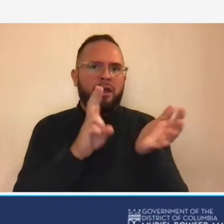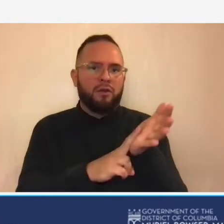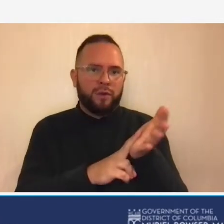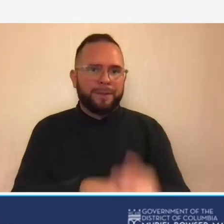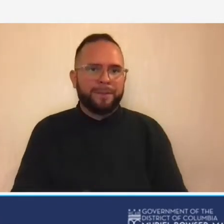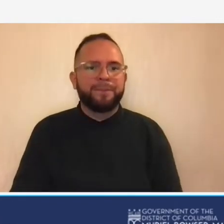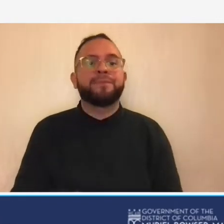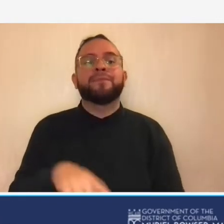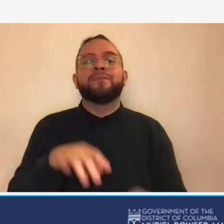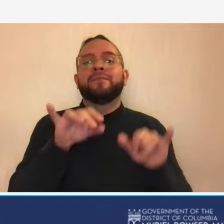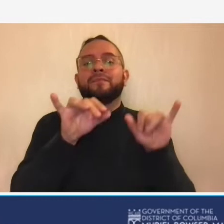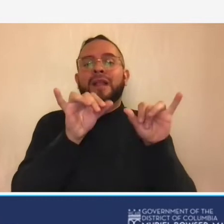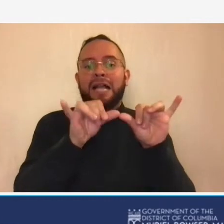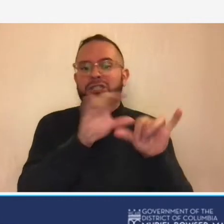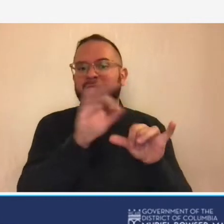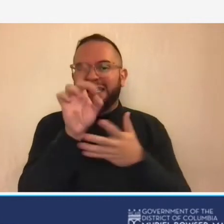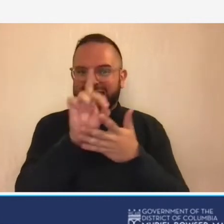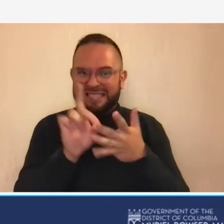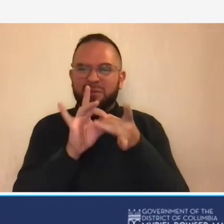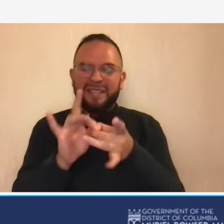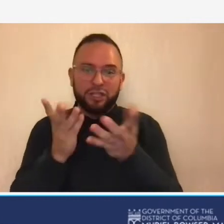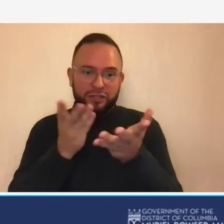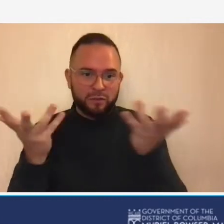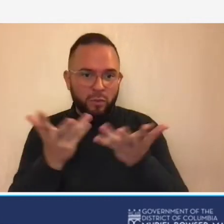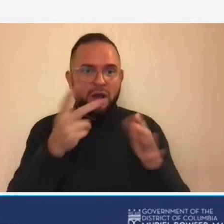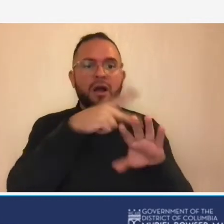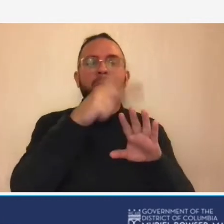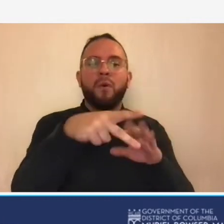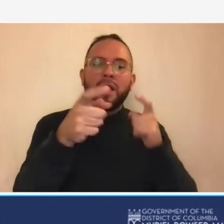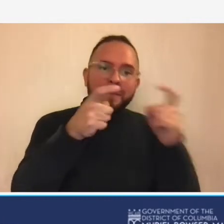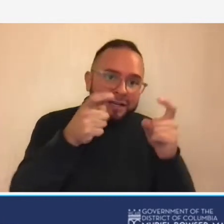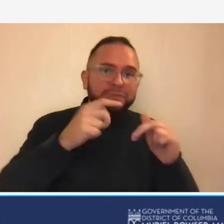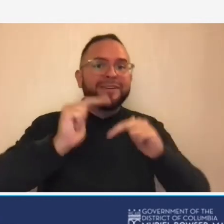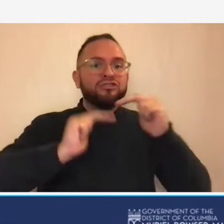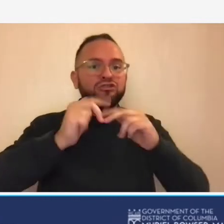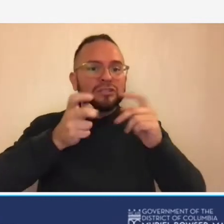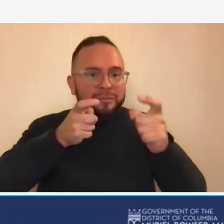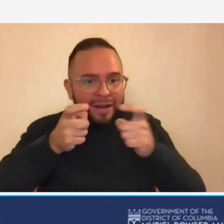examples would include the program management construction management surveying design